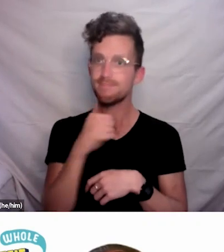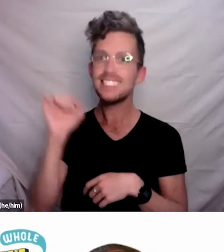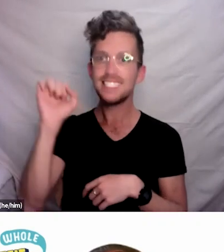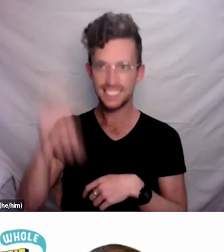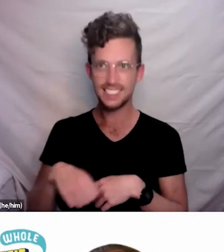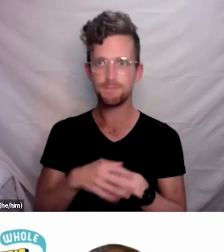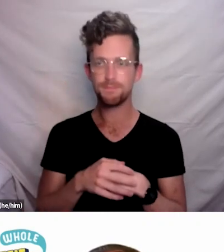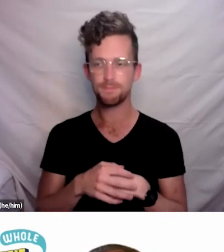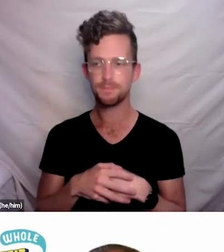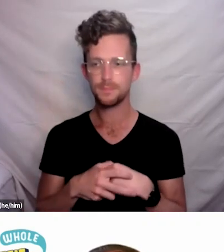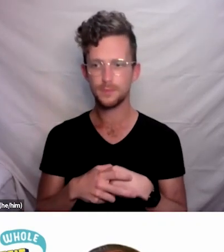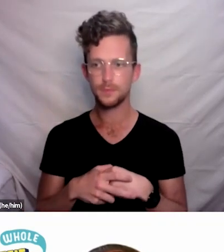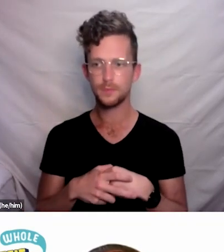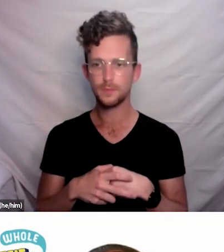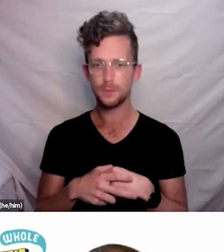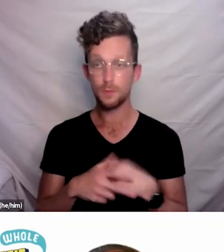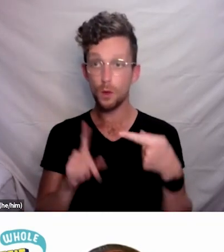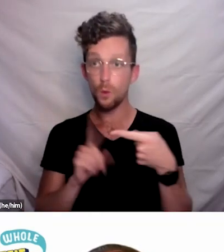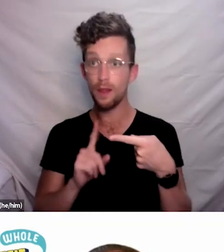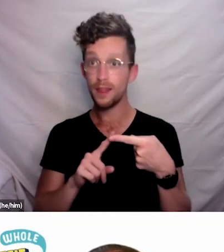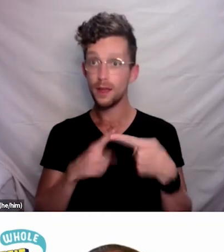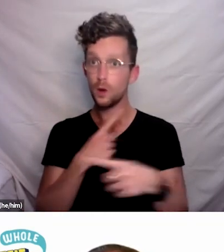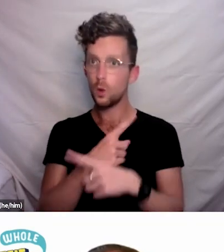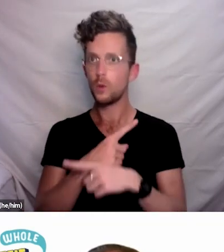one of the things we talked about at the very start was